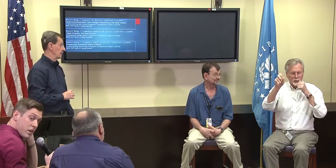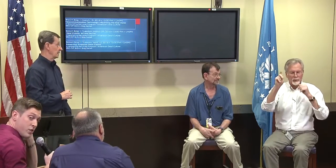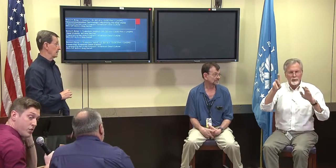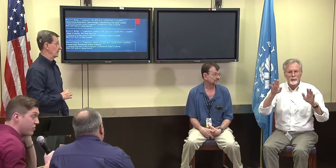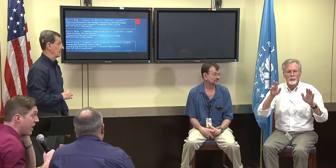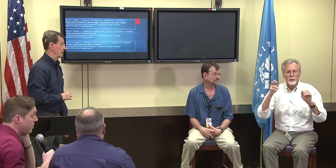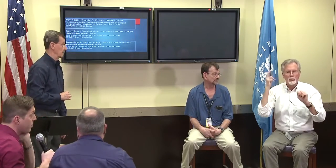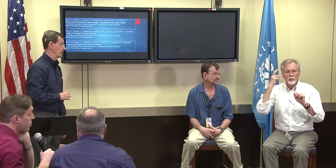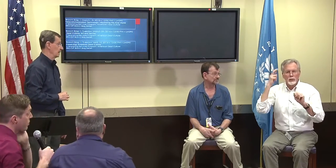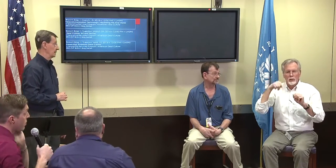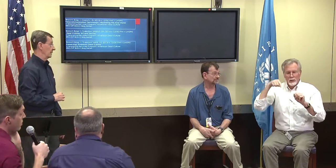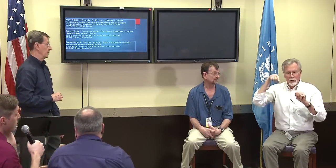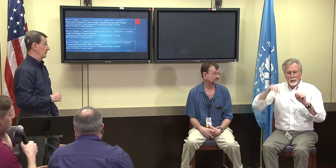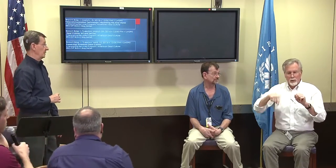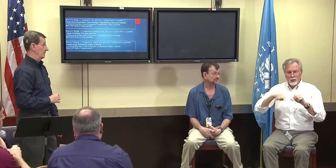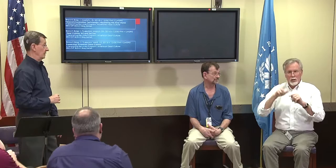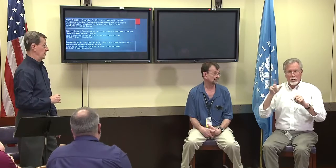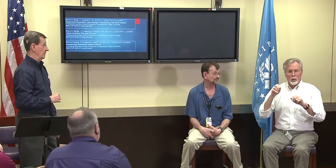Can you use that through your phone?